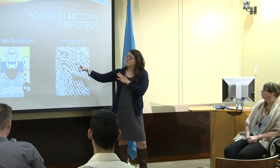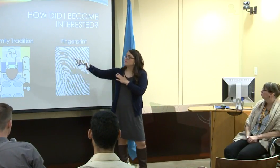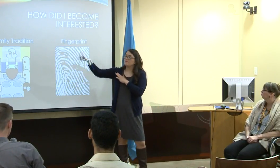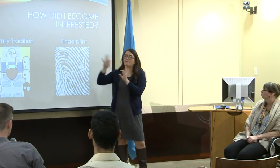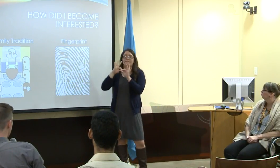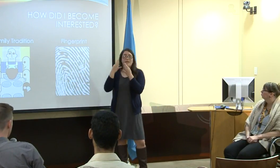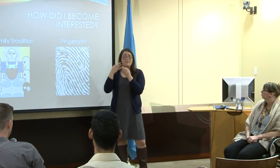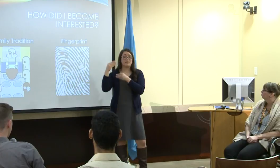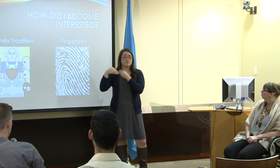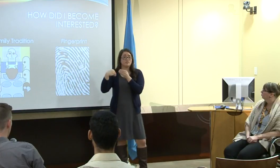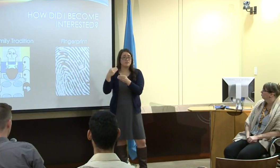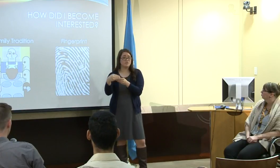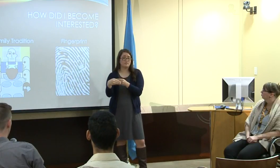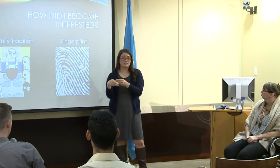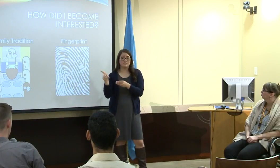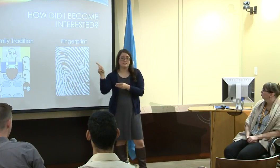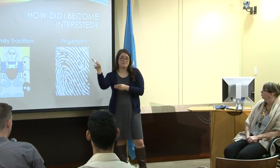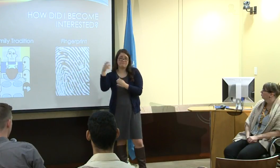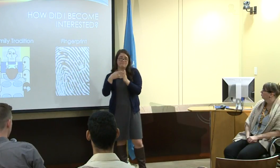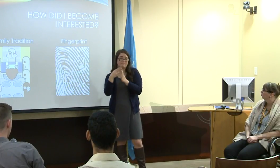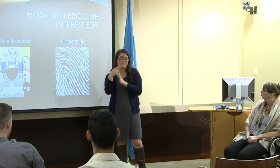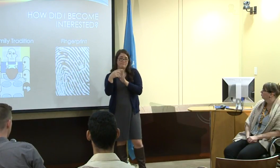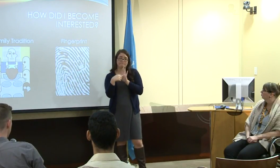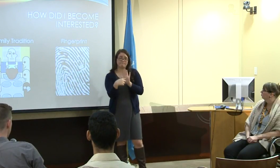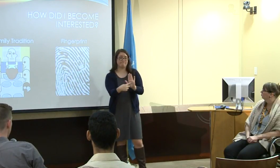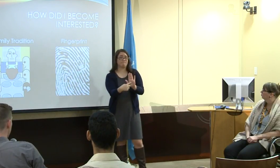This is an example and it's called Family Tradition.